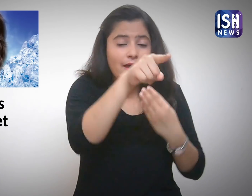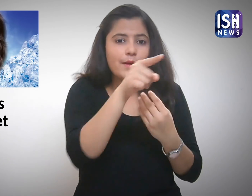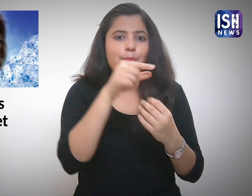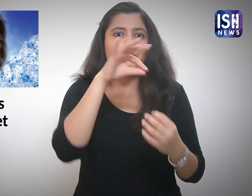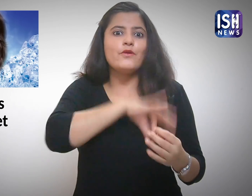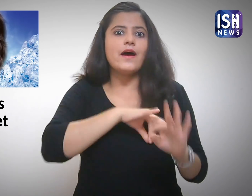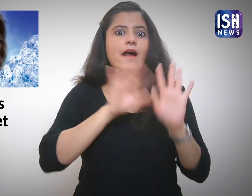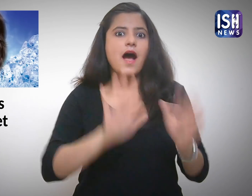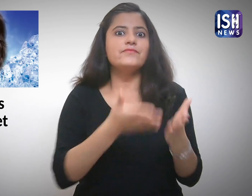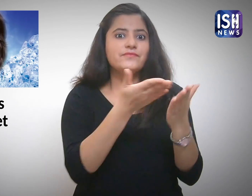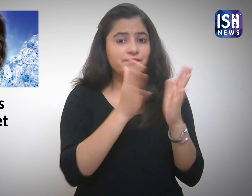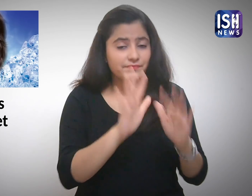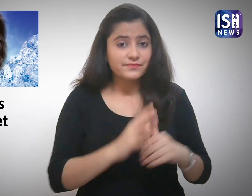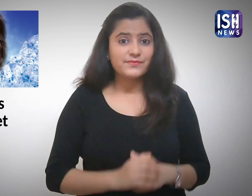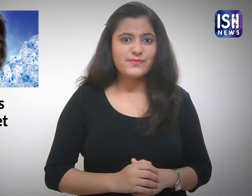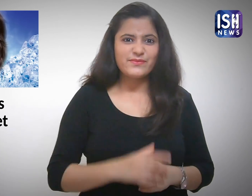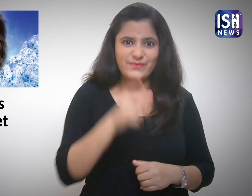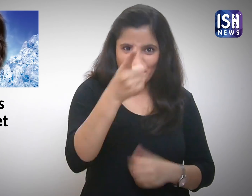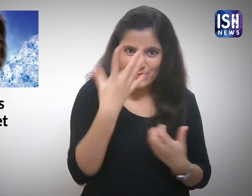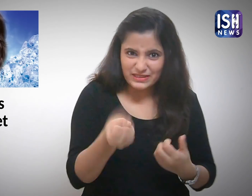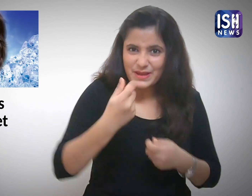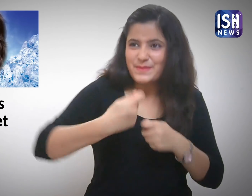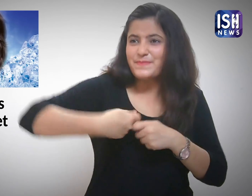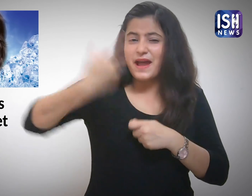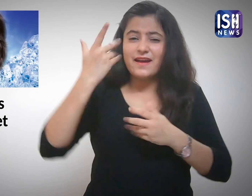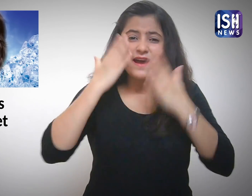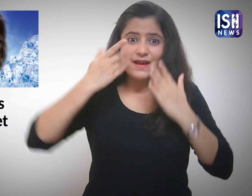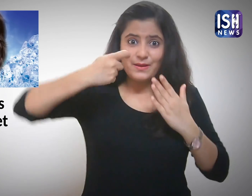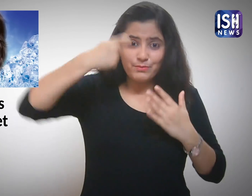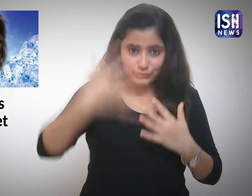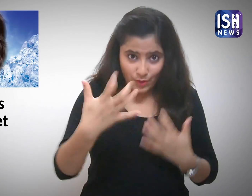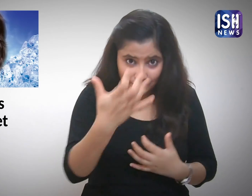How useful! Would you now spend on expensive facials?